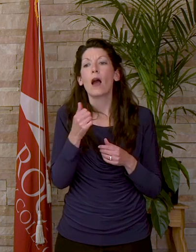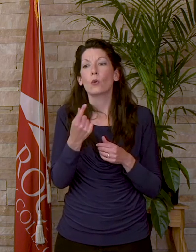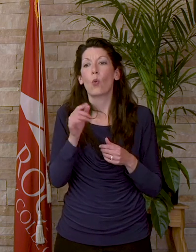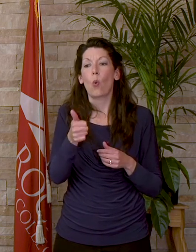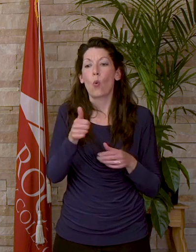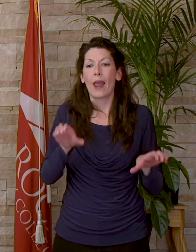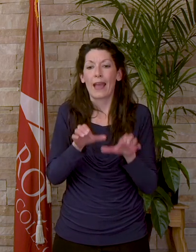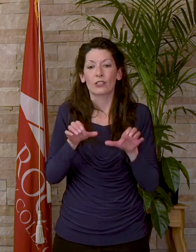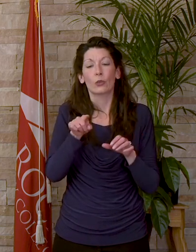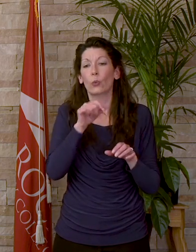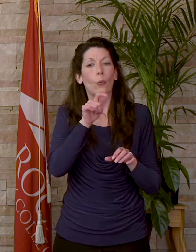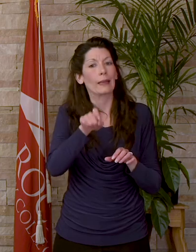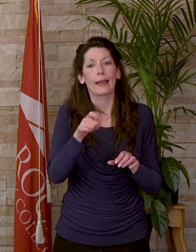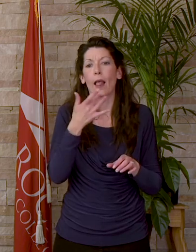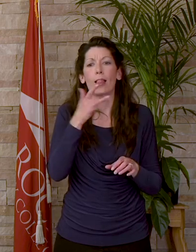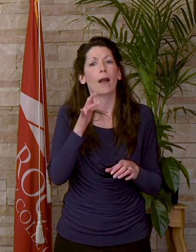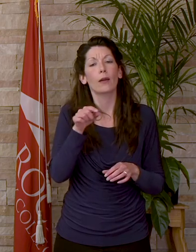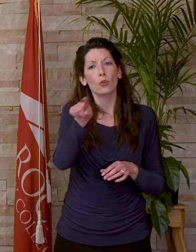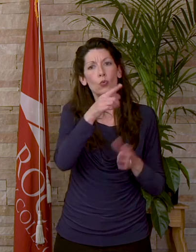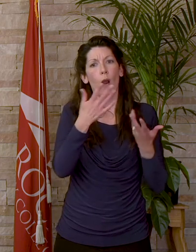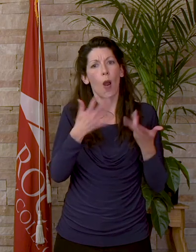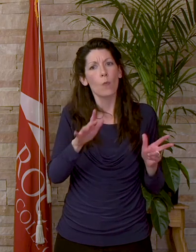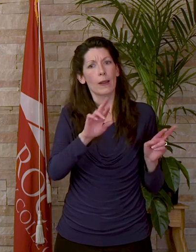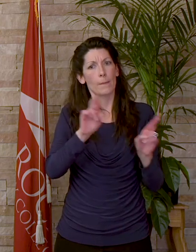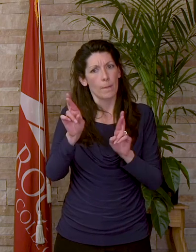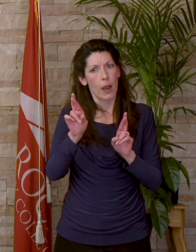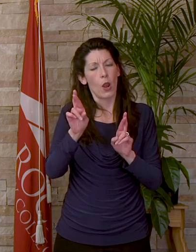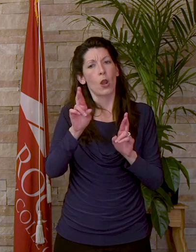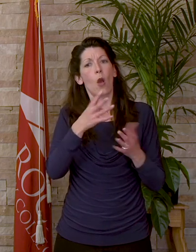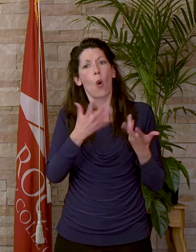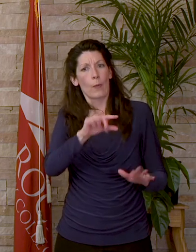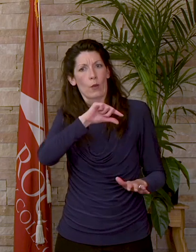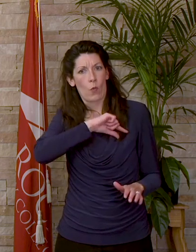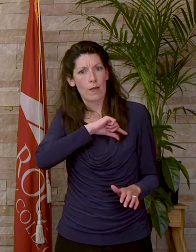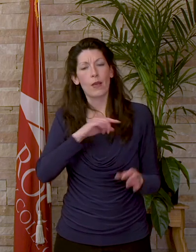Graduates you do not need luck, you are prepared, you are qualified, you are ready for the world.